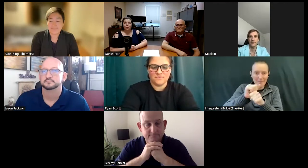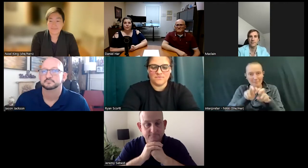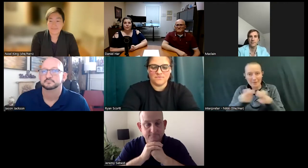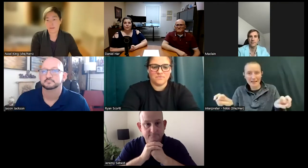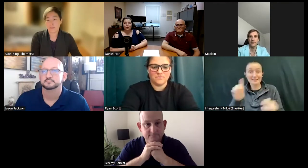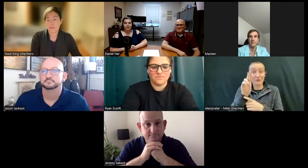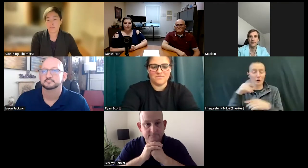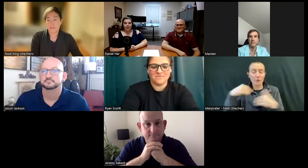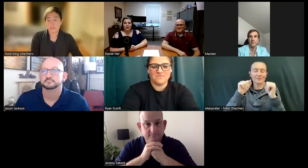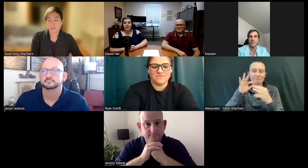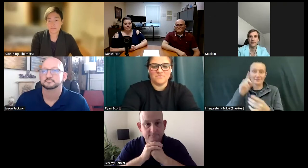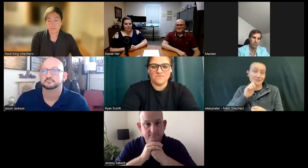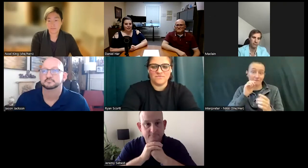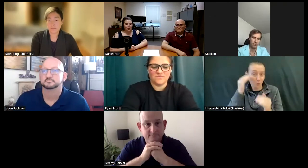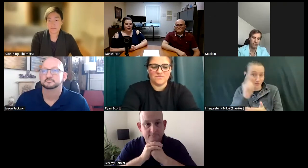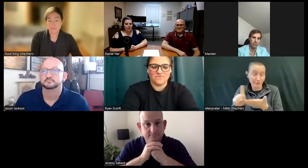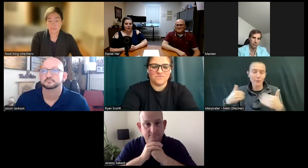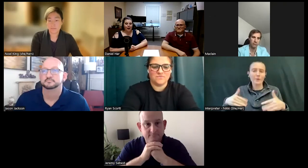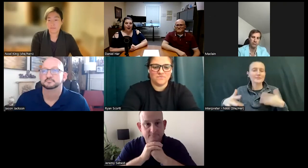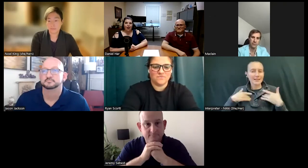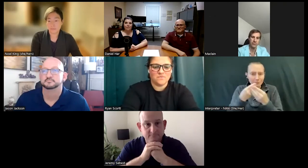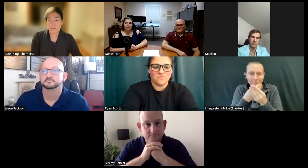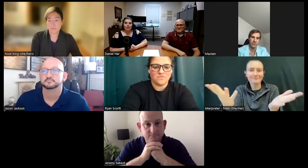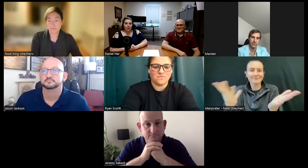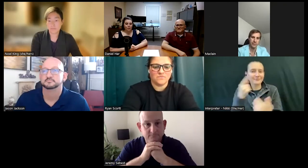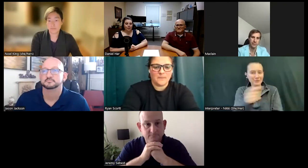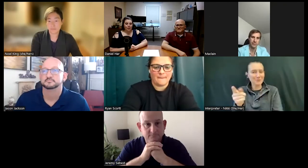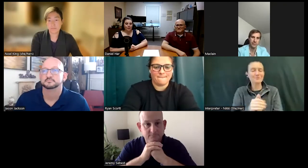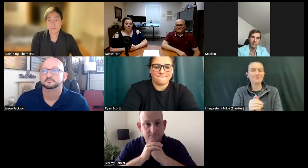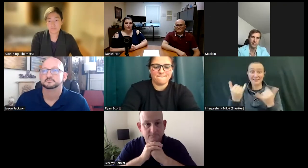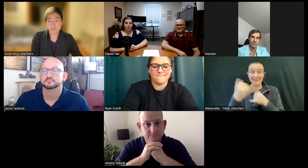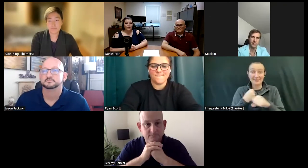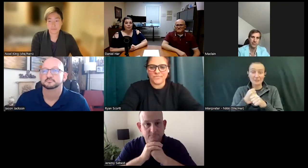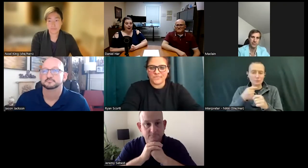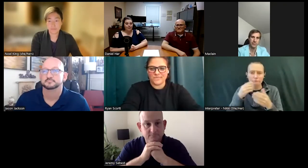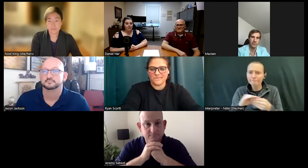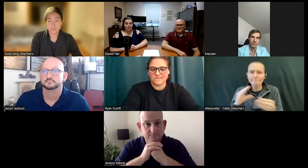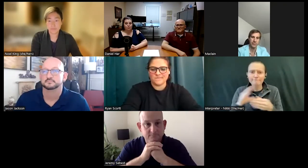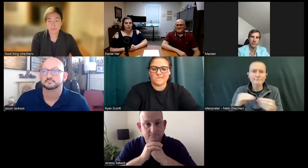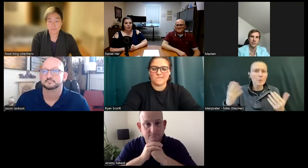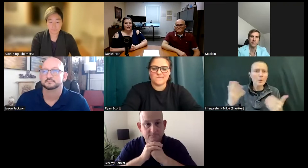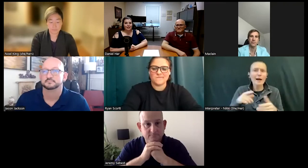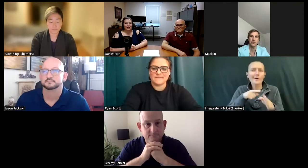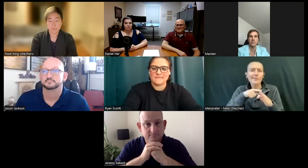we're very excited to be able to share that with you. This year we're sharing with you the career paths of prominent deaf